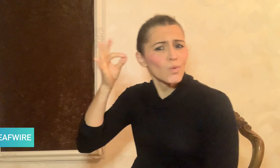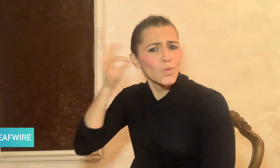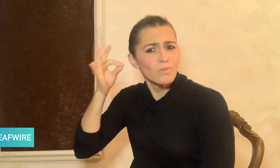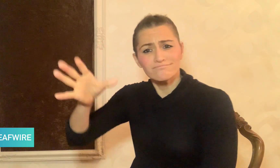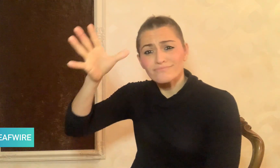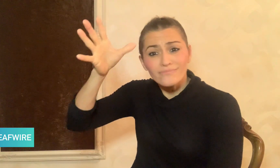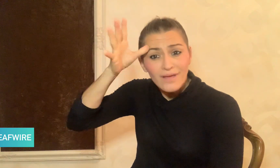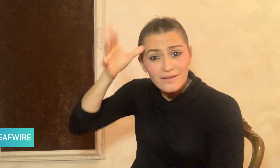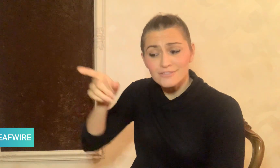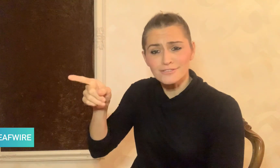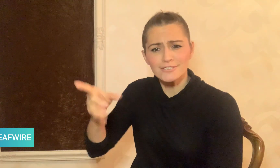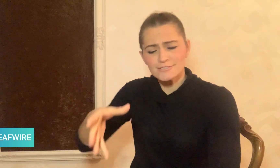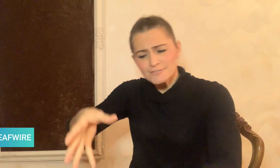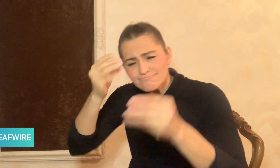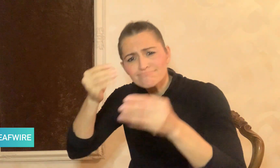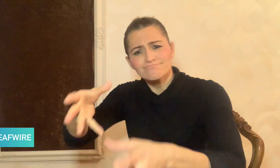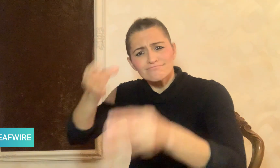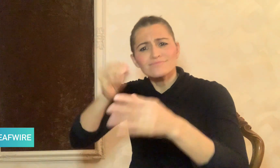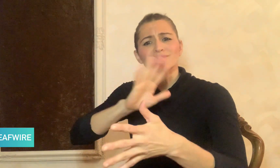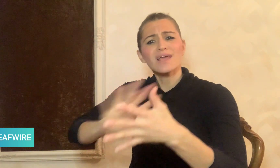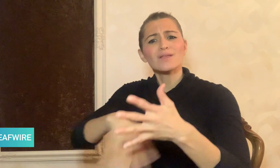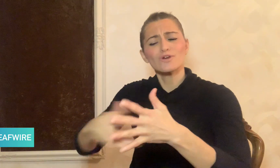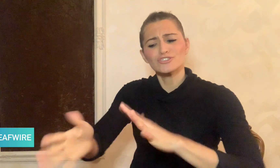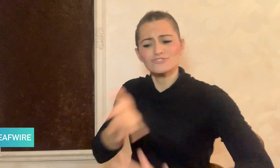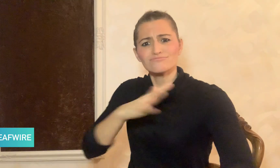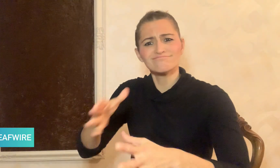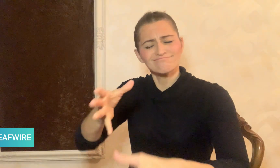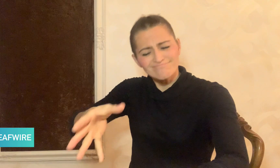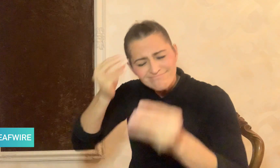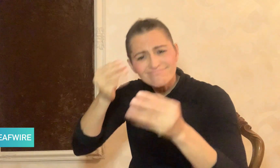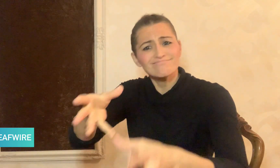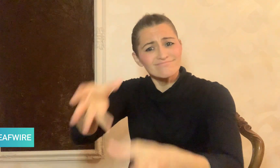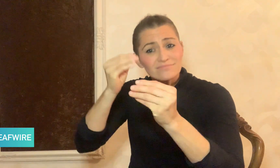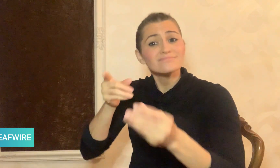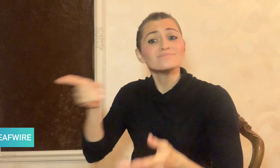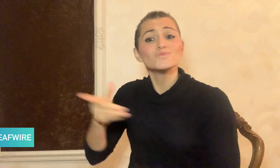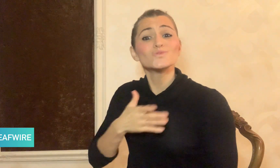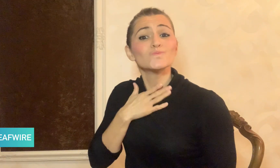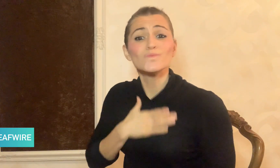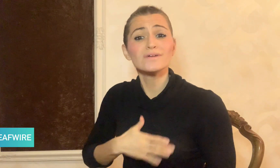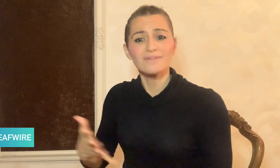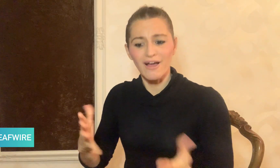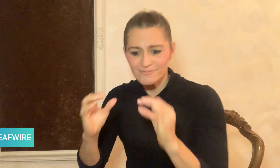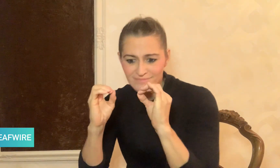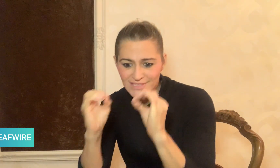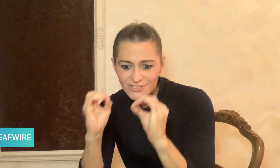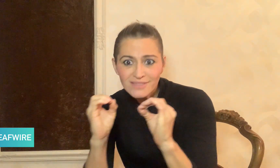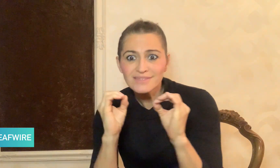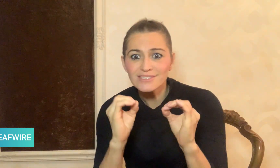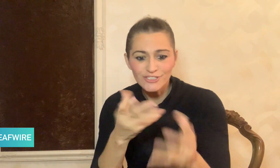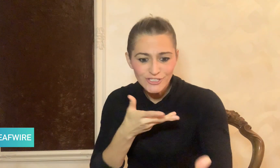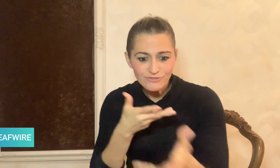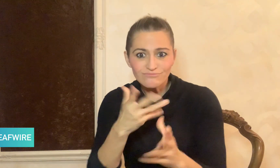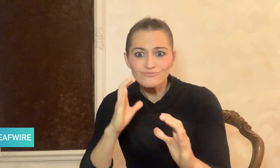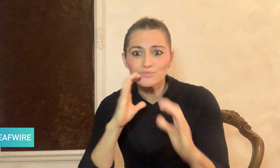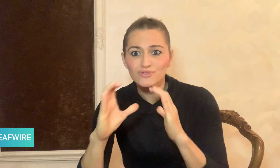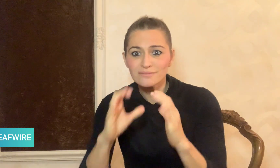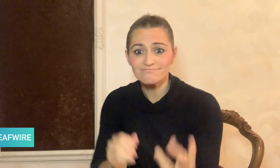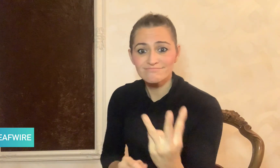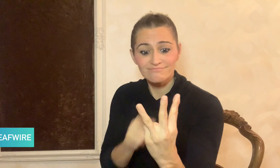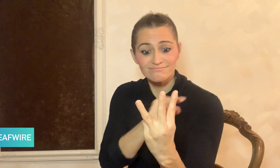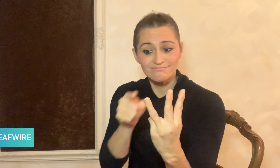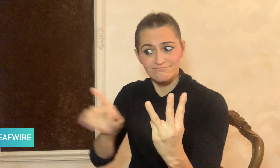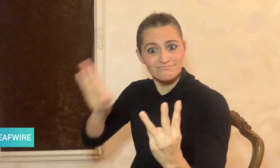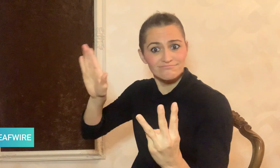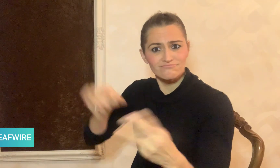Omar Darwish, a hearing father in Syria, learned sign language